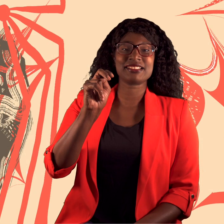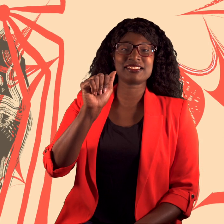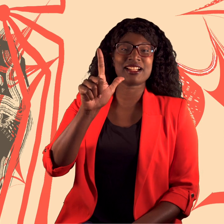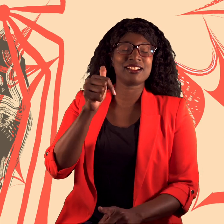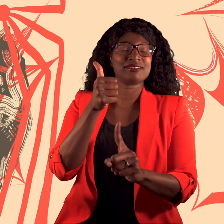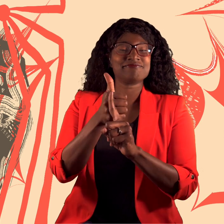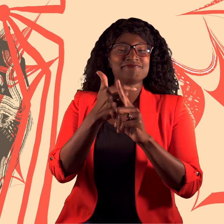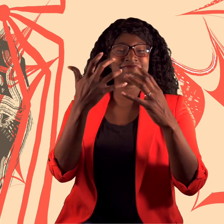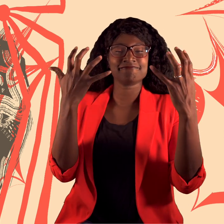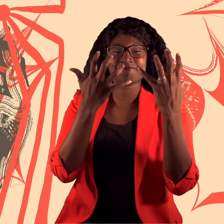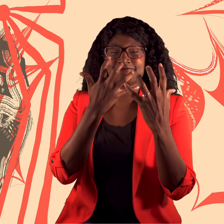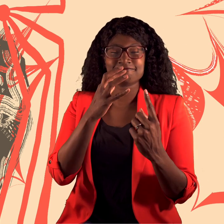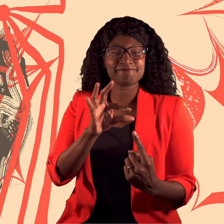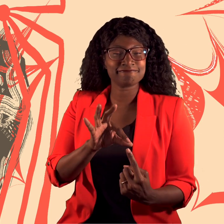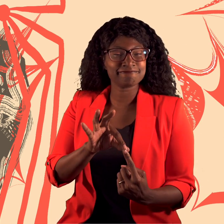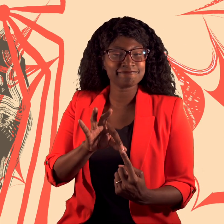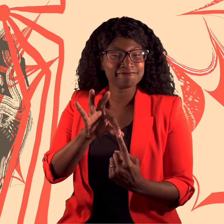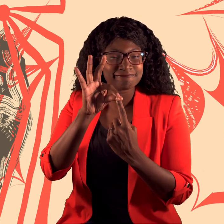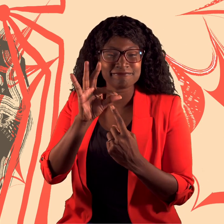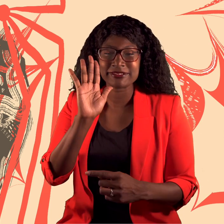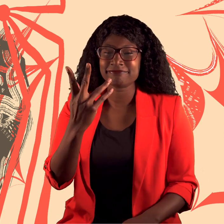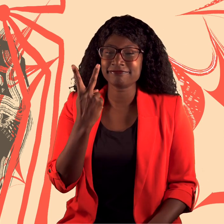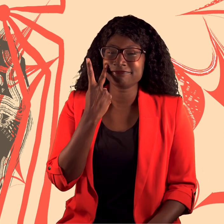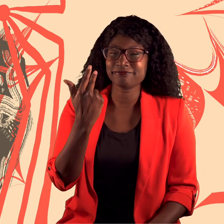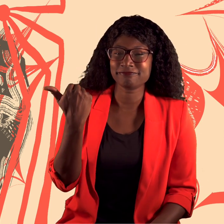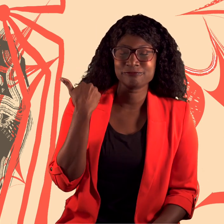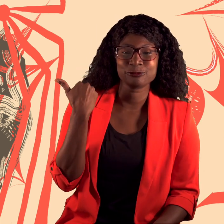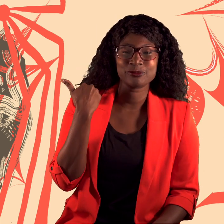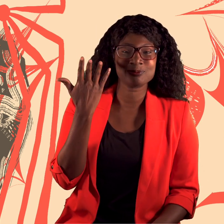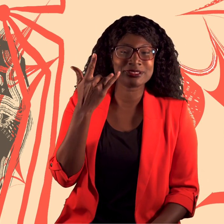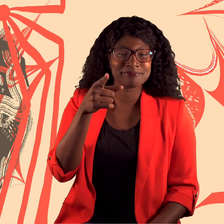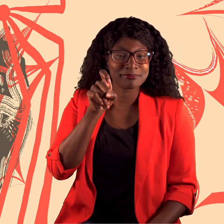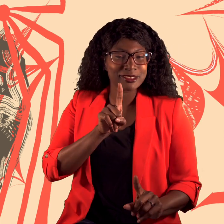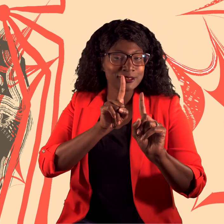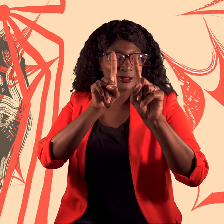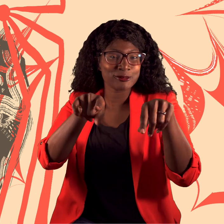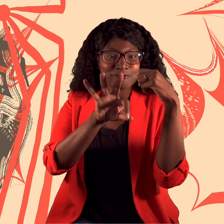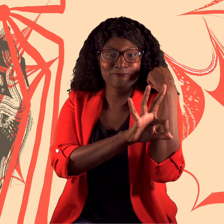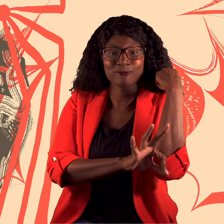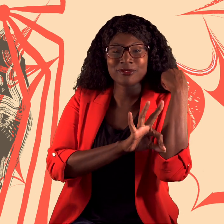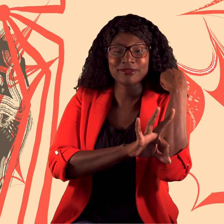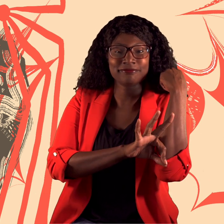Ginnal is sure like never before: he must make it to Foreign.